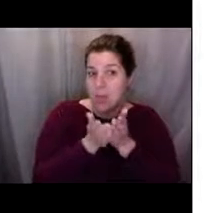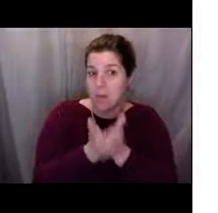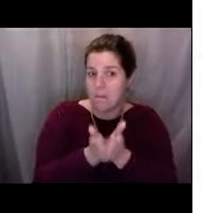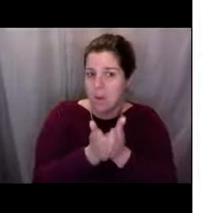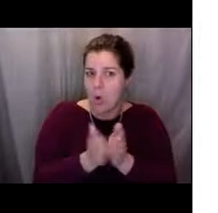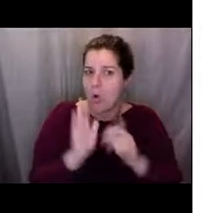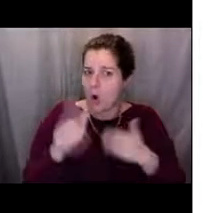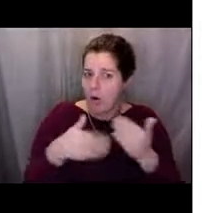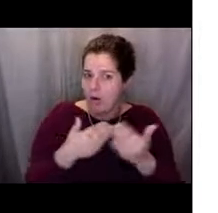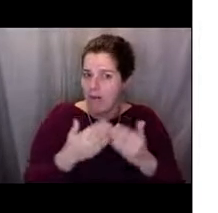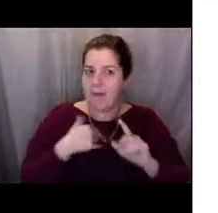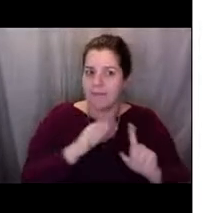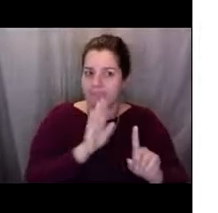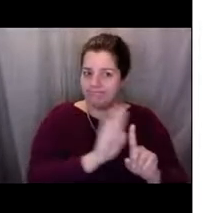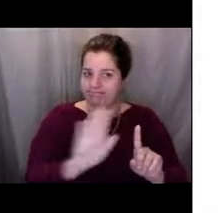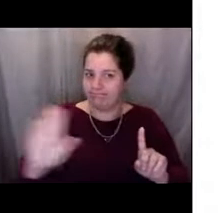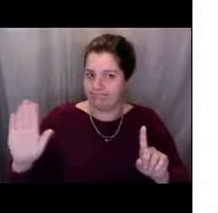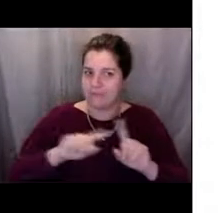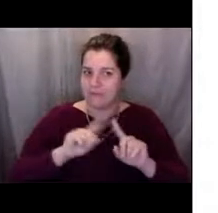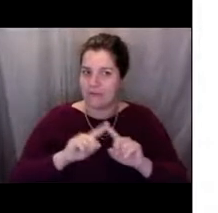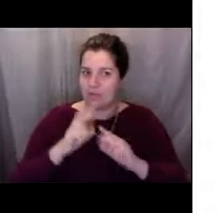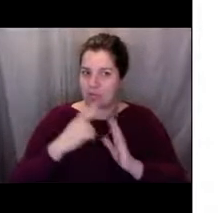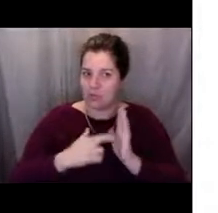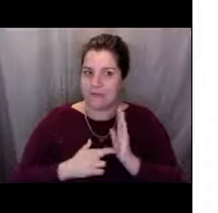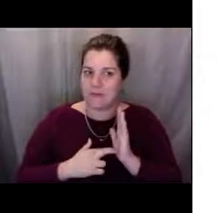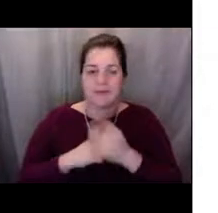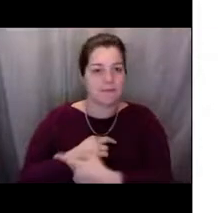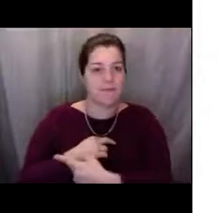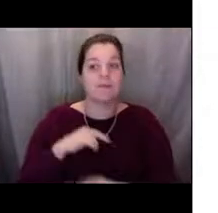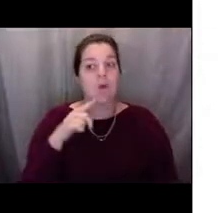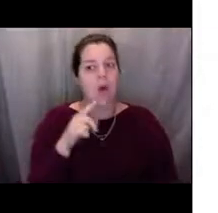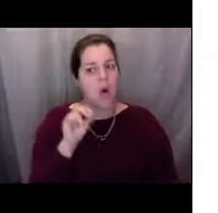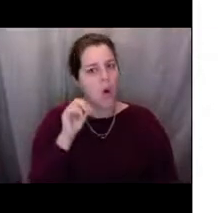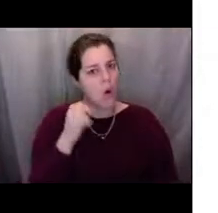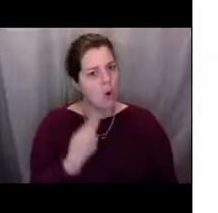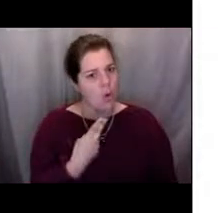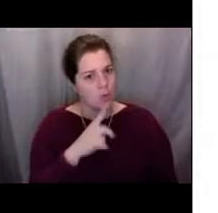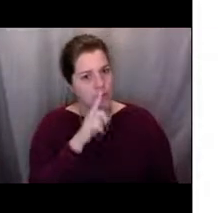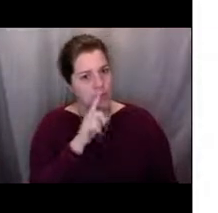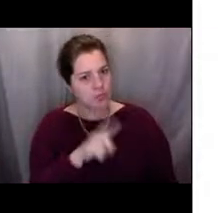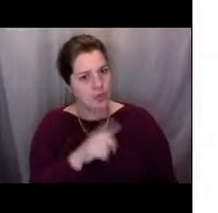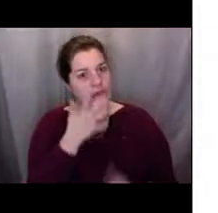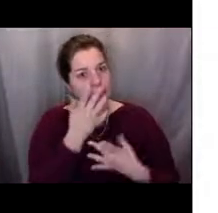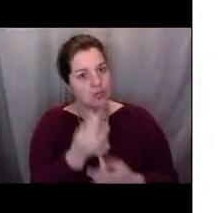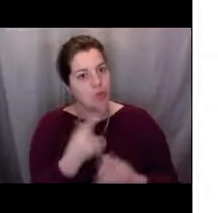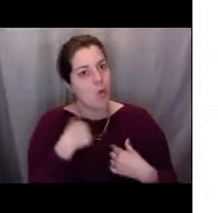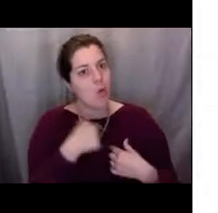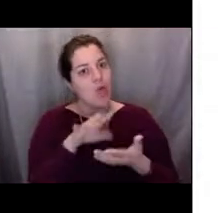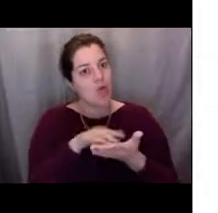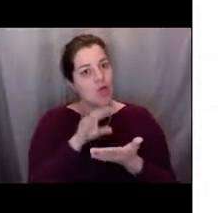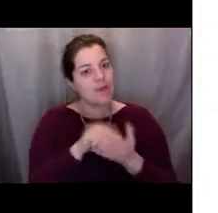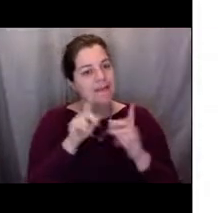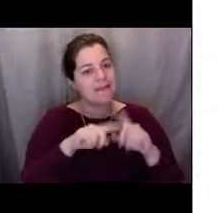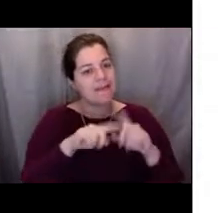I never thought about, we were just learning about different kinds of fishing gear a couple of webinars ago when we were talking